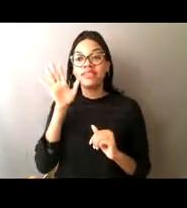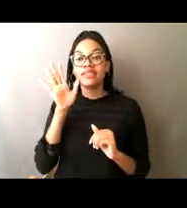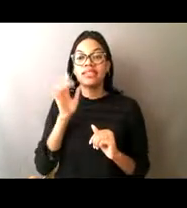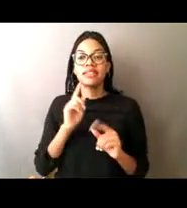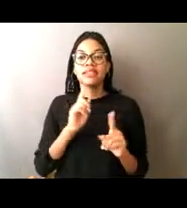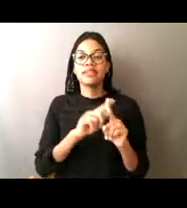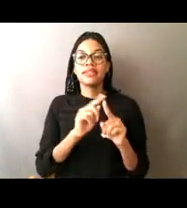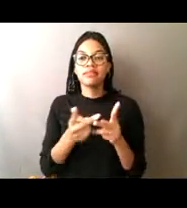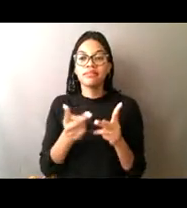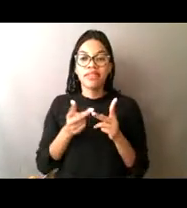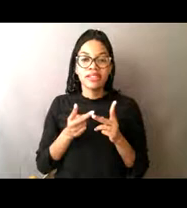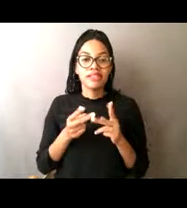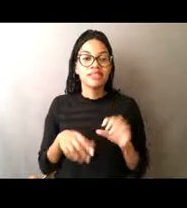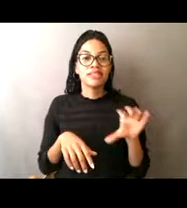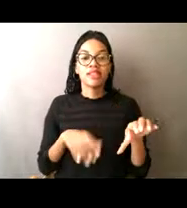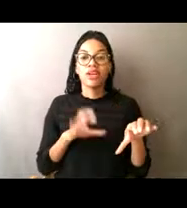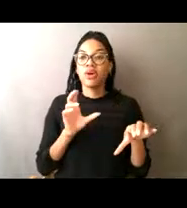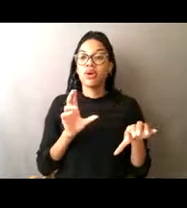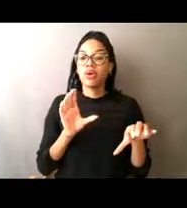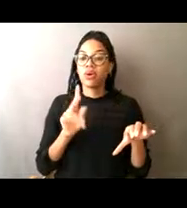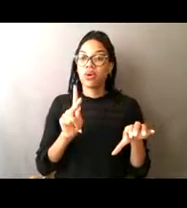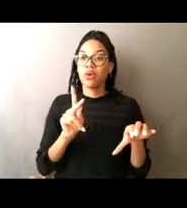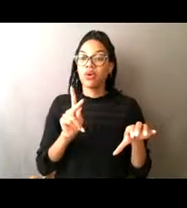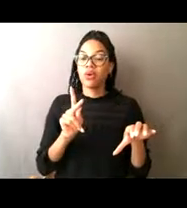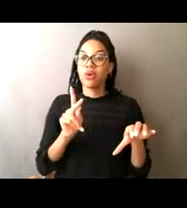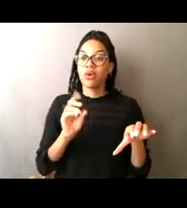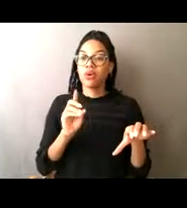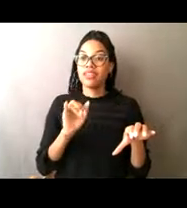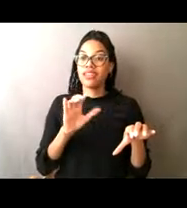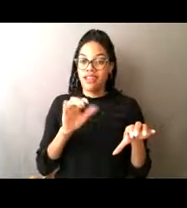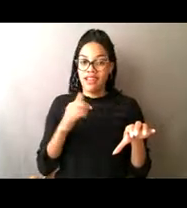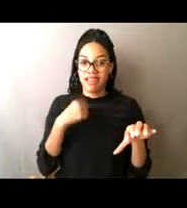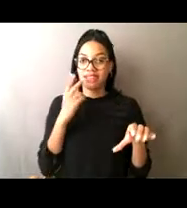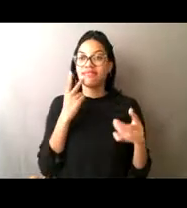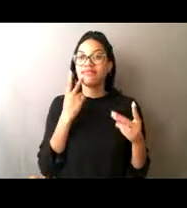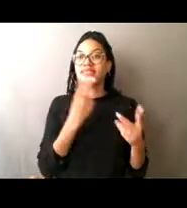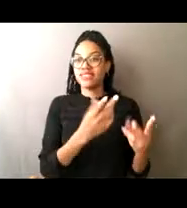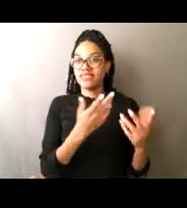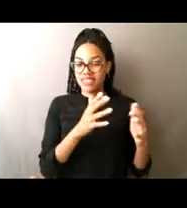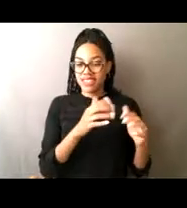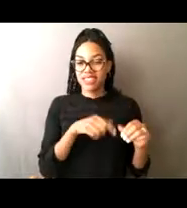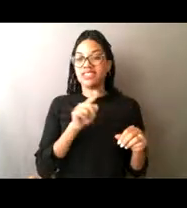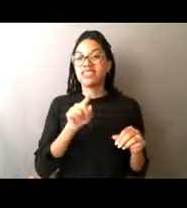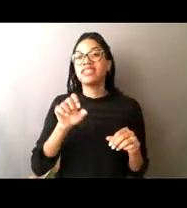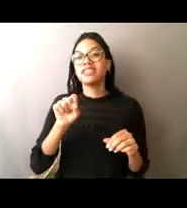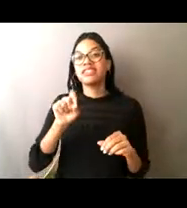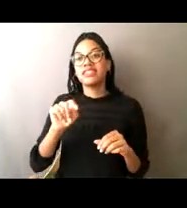I think there's a class there that's watching I've been out to St. Paul Island. So I get to travel to a lot of regions